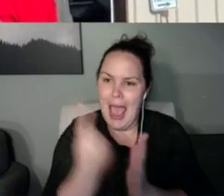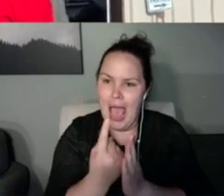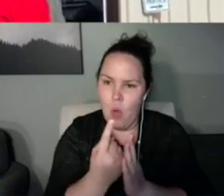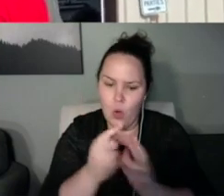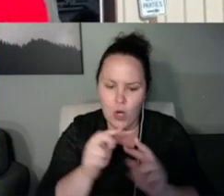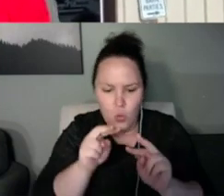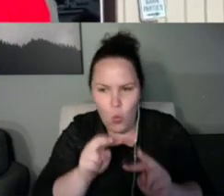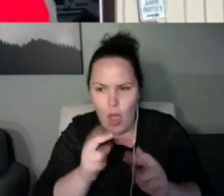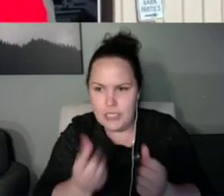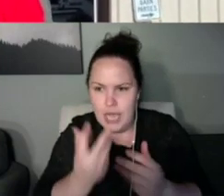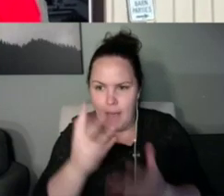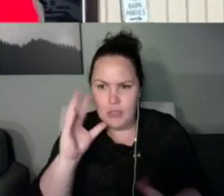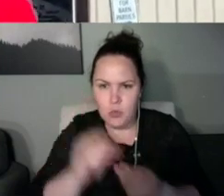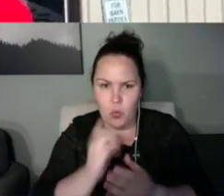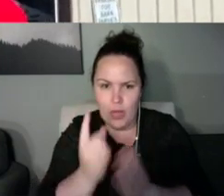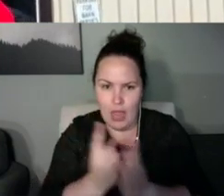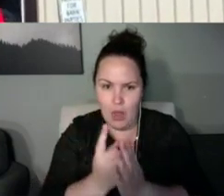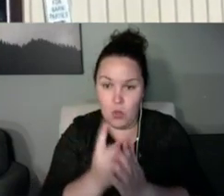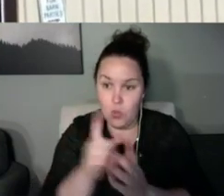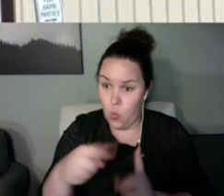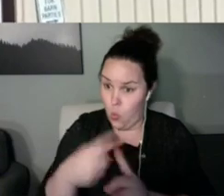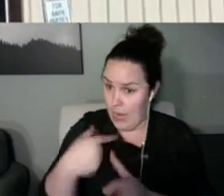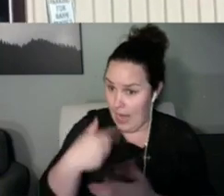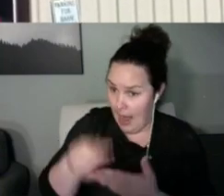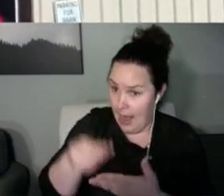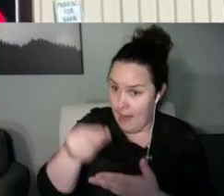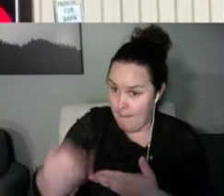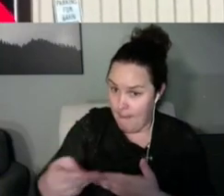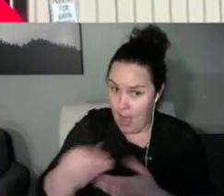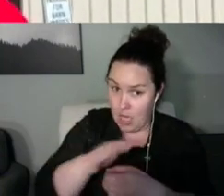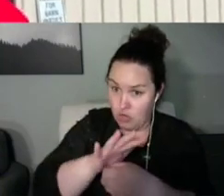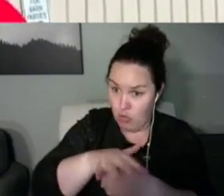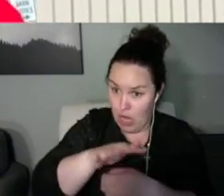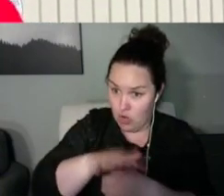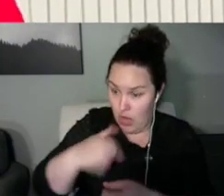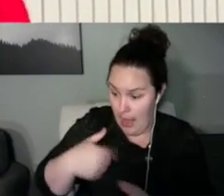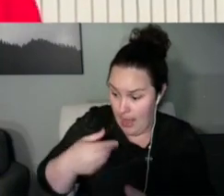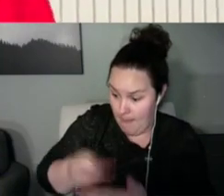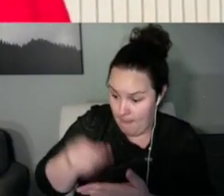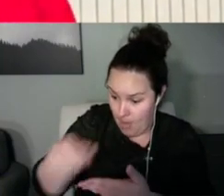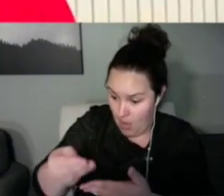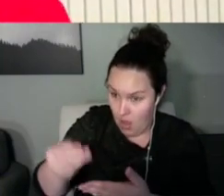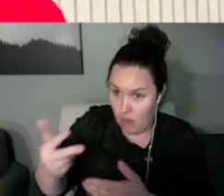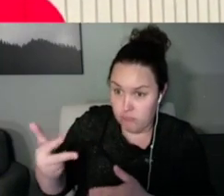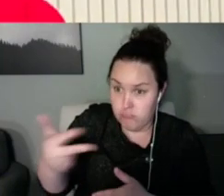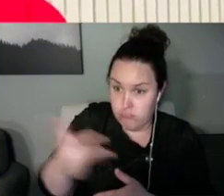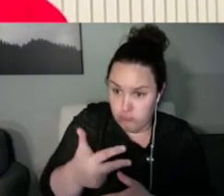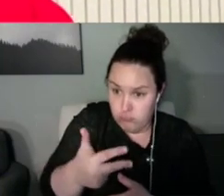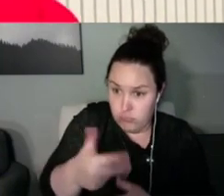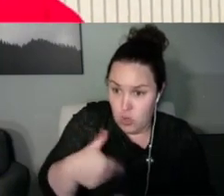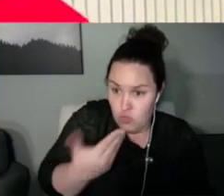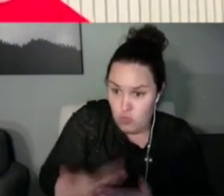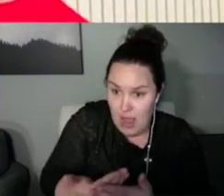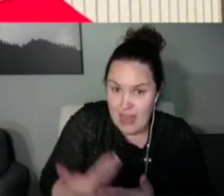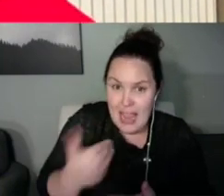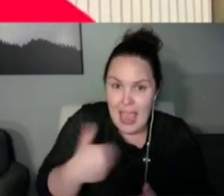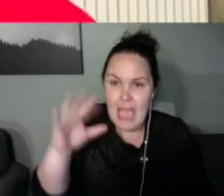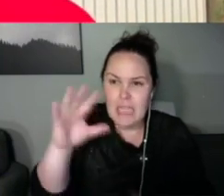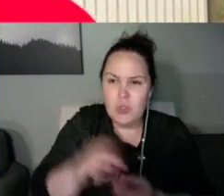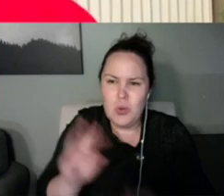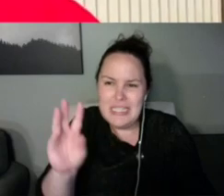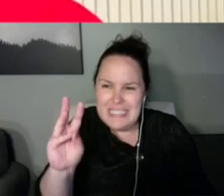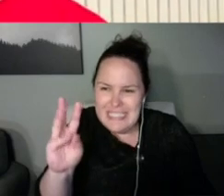here and it came to our house it had six hours on the restoration. So it was like a brand